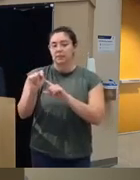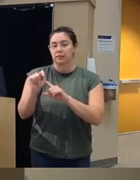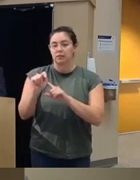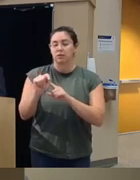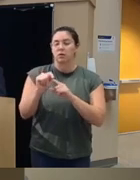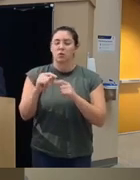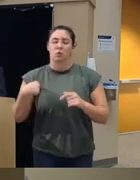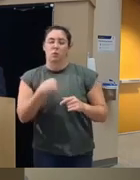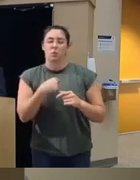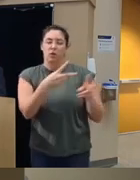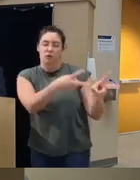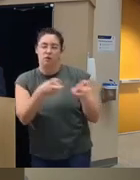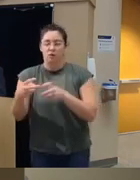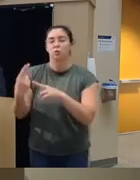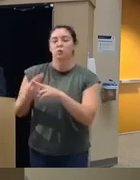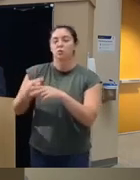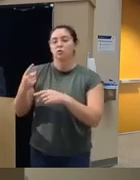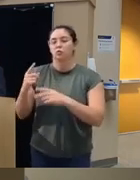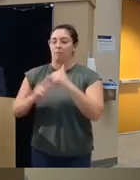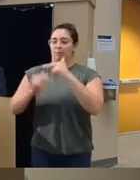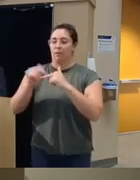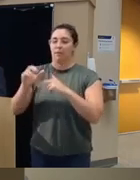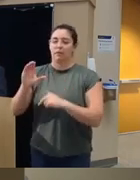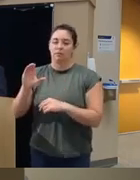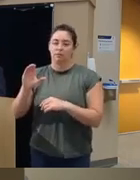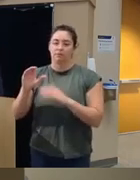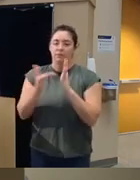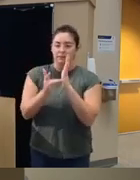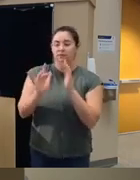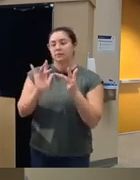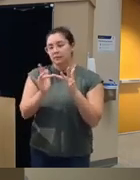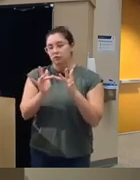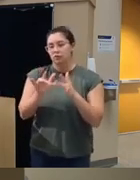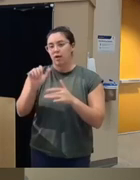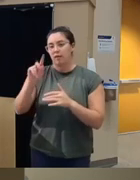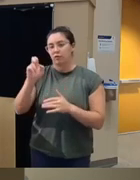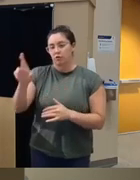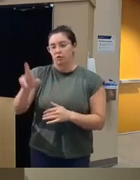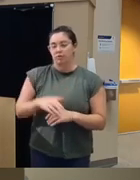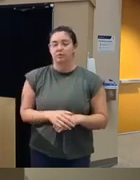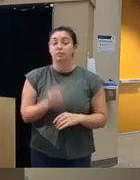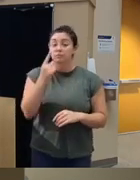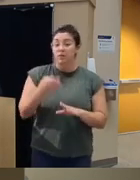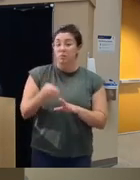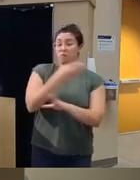Avatar CBT PL platform so some of our earlier trials even predating the slide that I have up